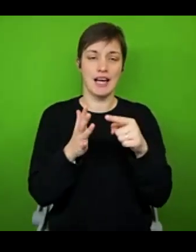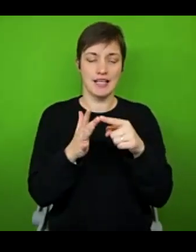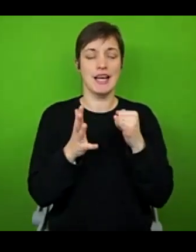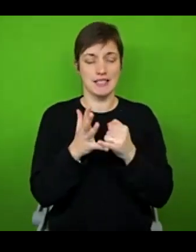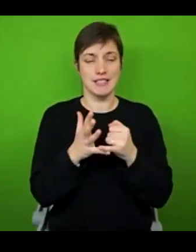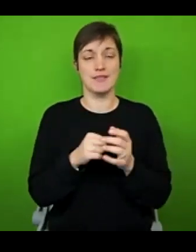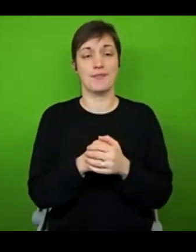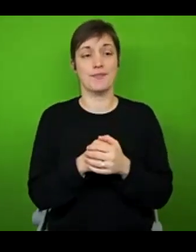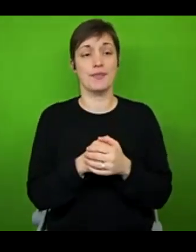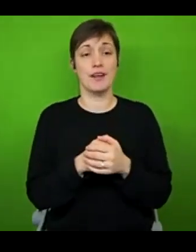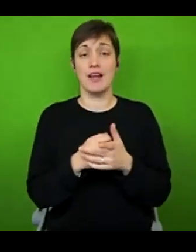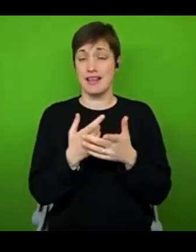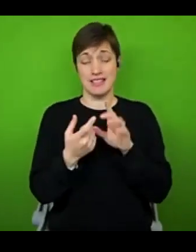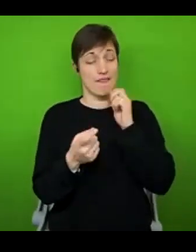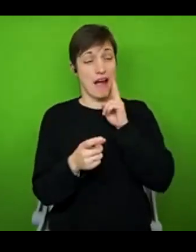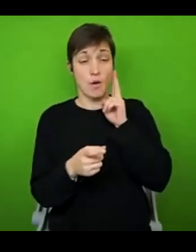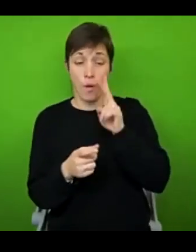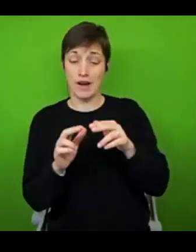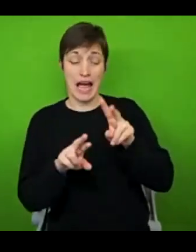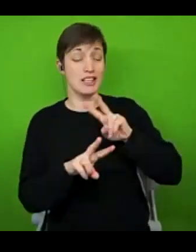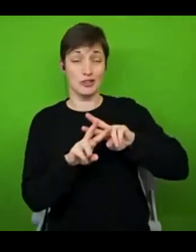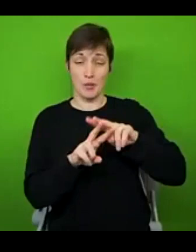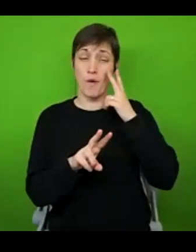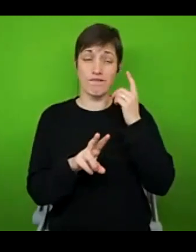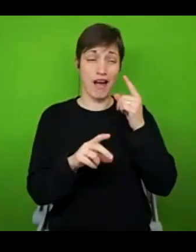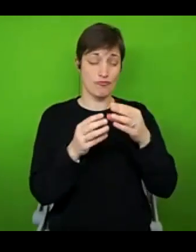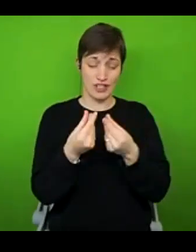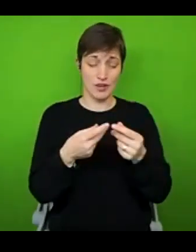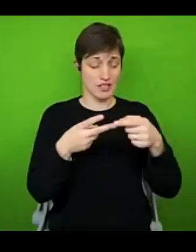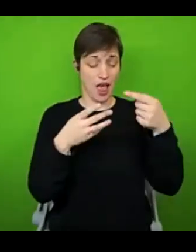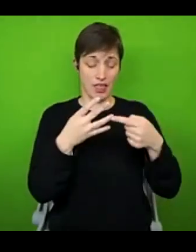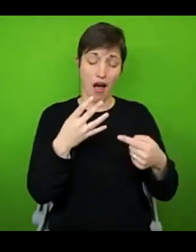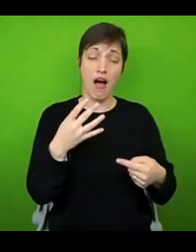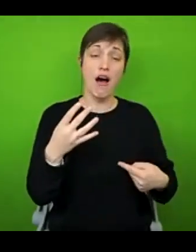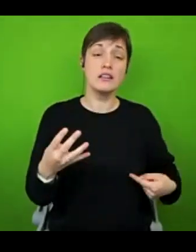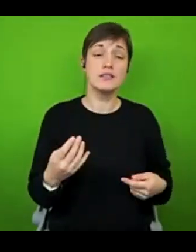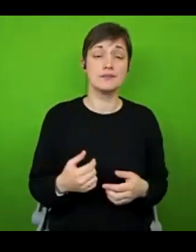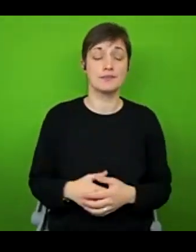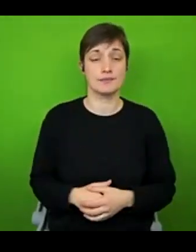as well. And failing that it might be that specific charities who work in association with your